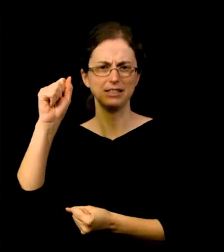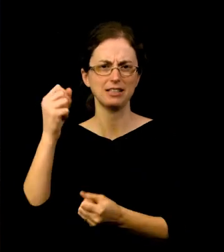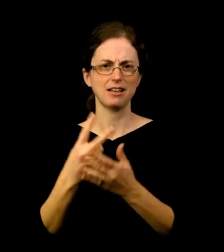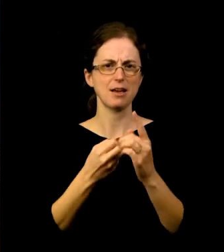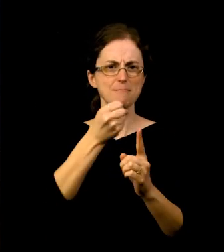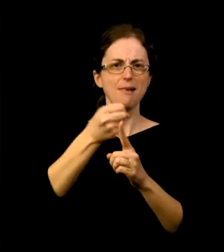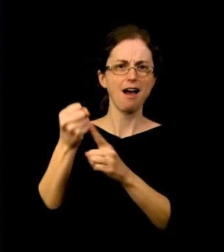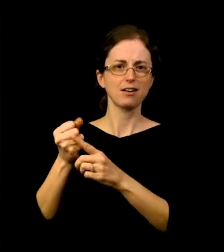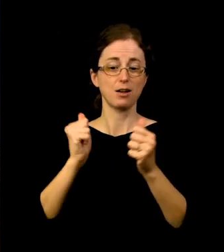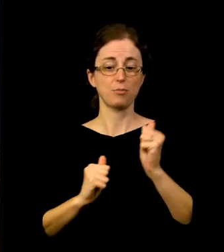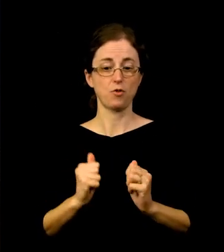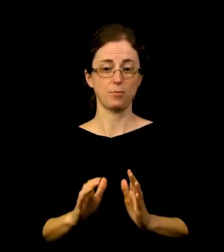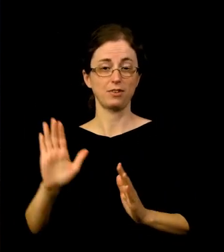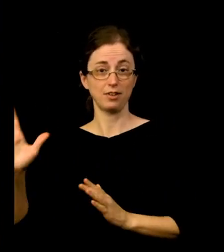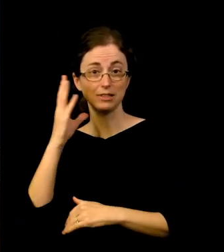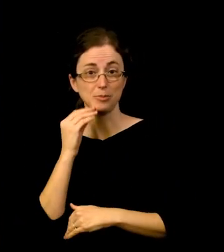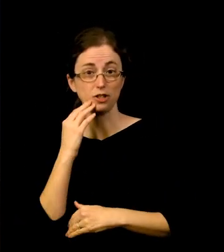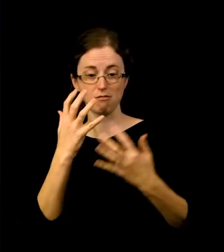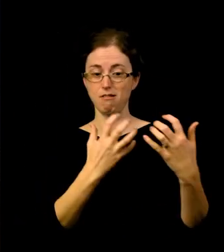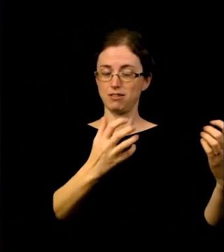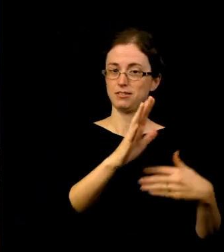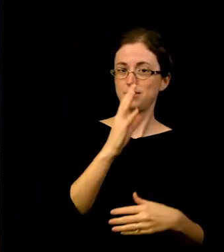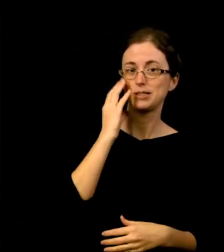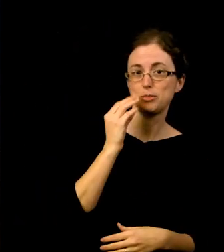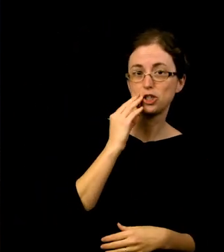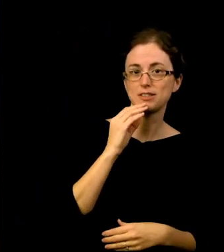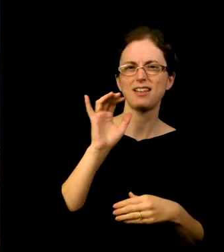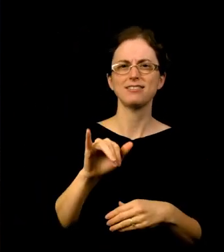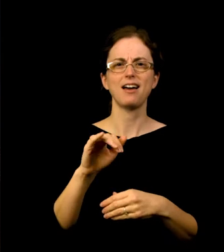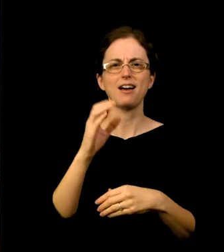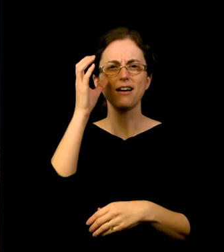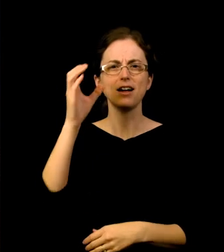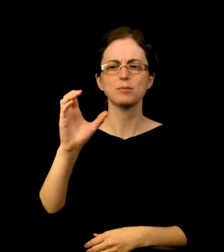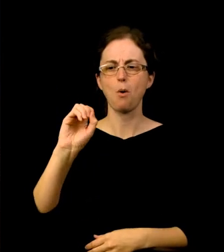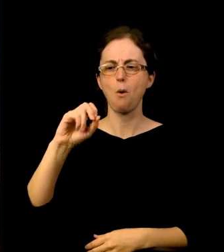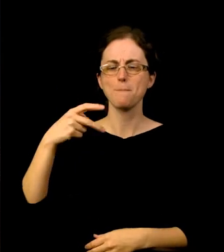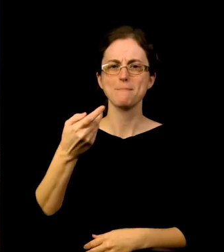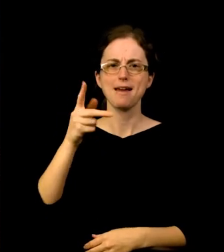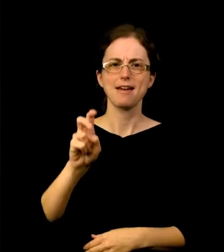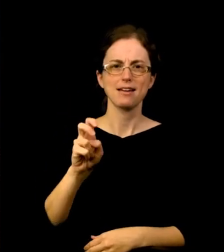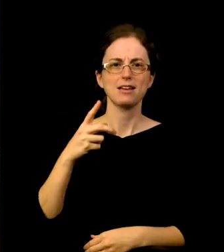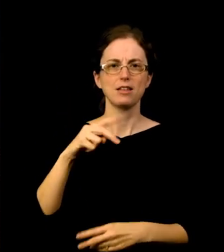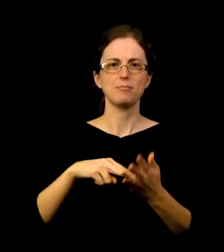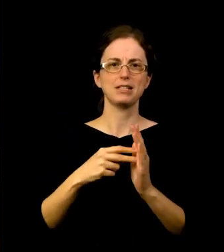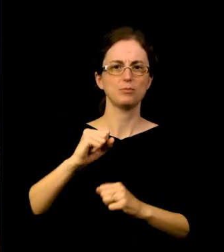and how the state of being opaque, that is resisting the powerful dynamics of seeing and objectification,